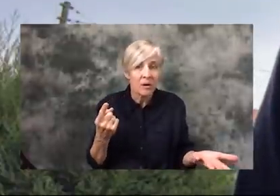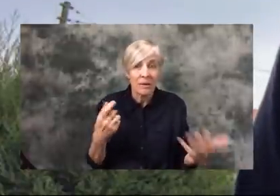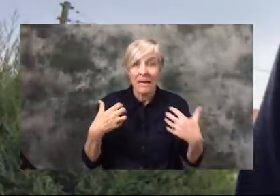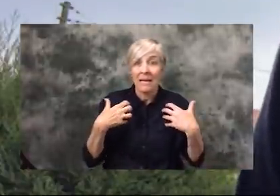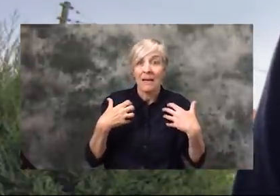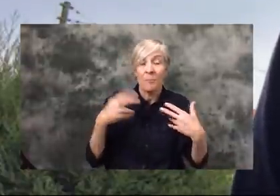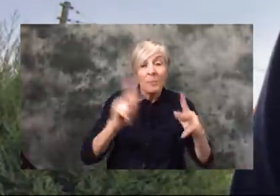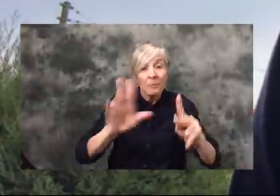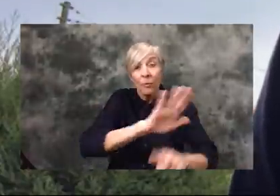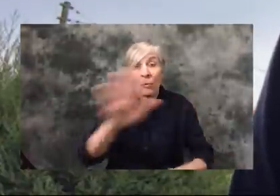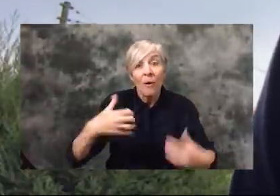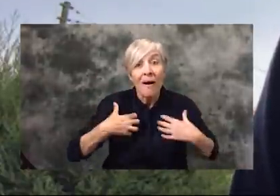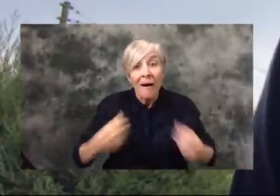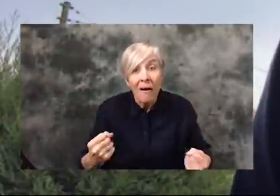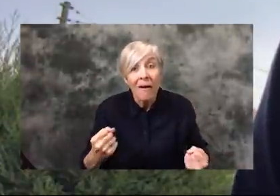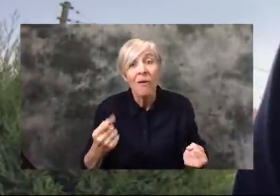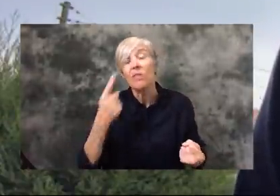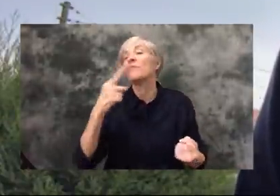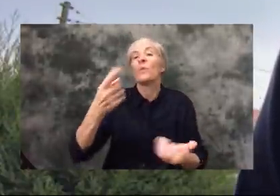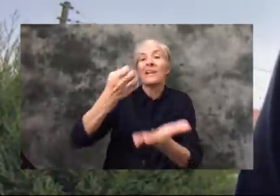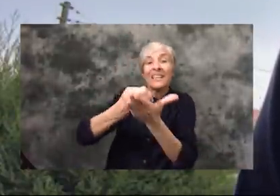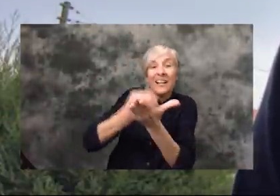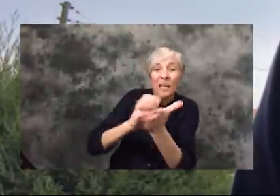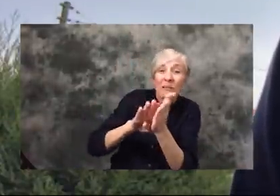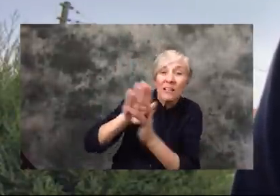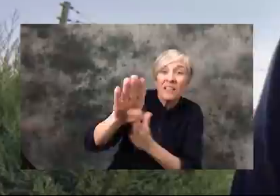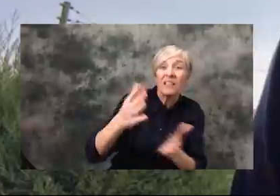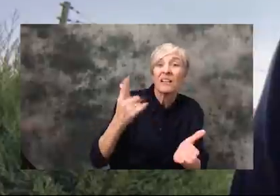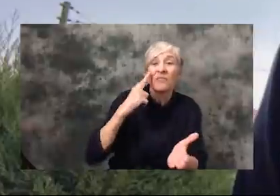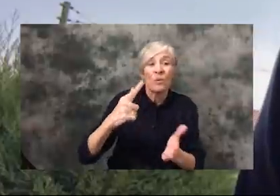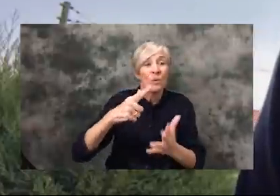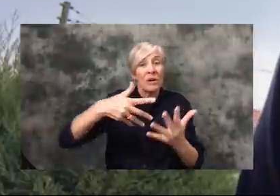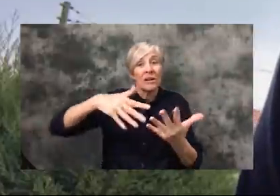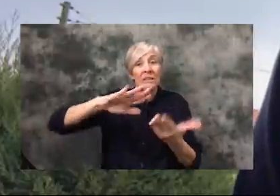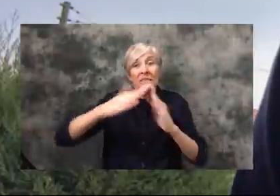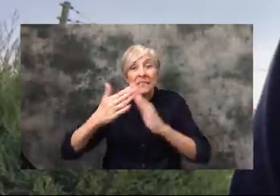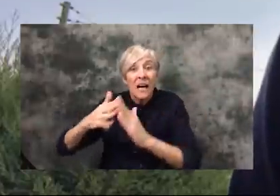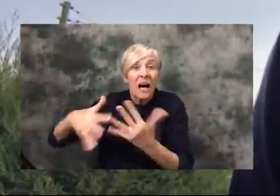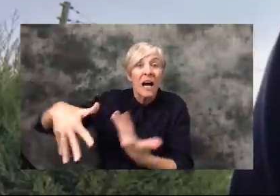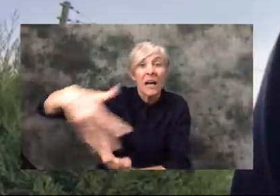the health of people, for the sake of the economy, for the sake of society in